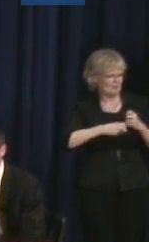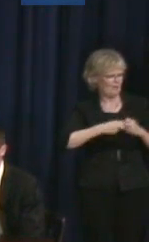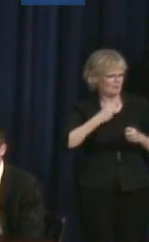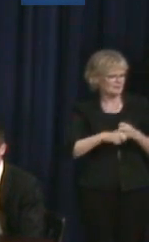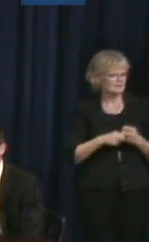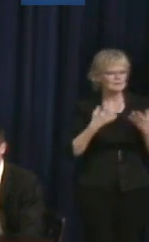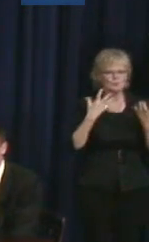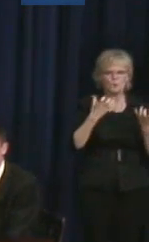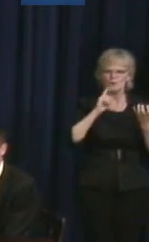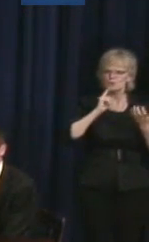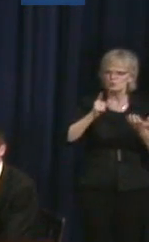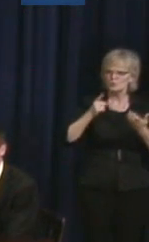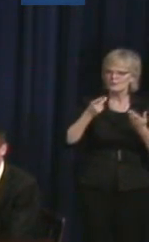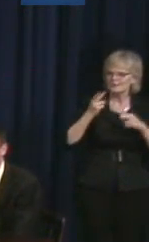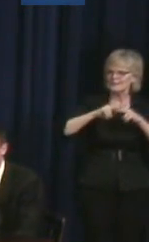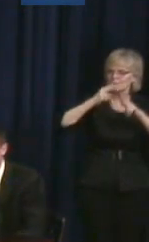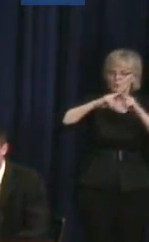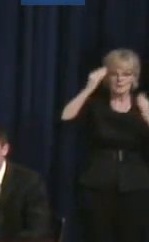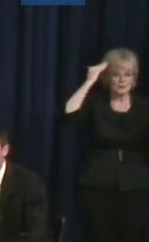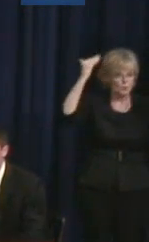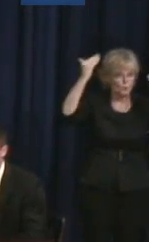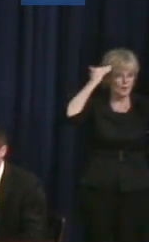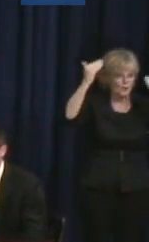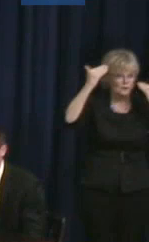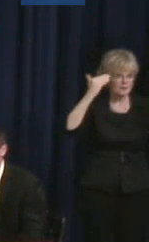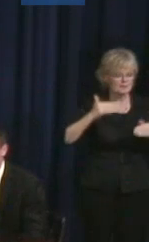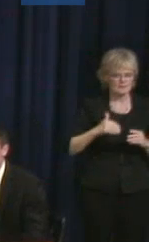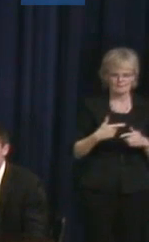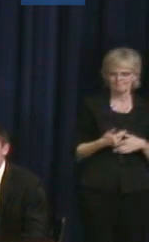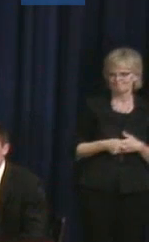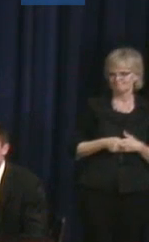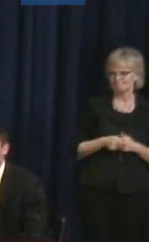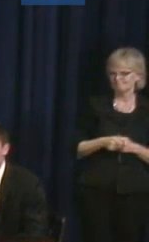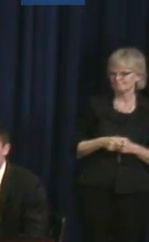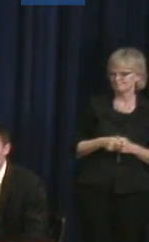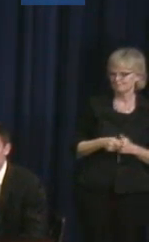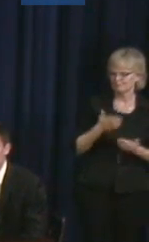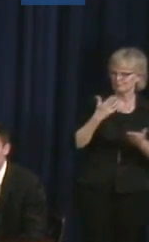So, just somebody not knowing about how dyslexia